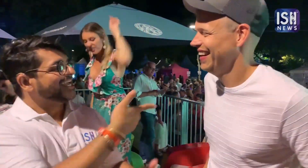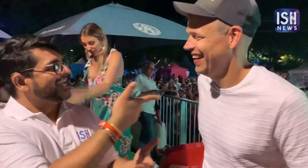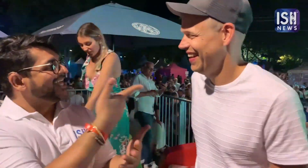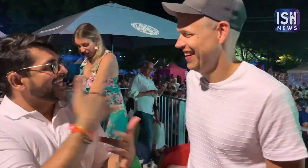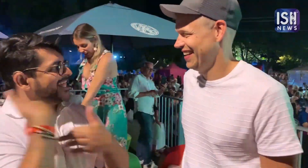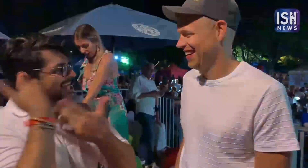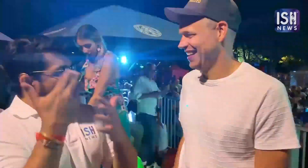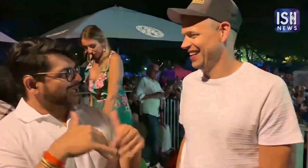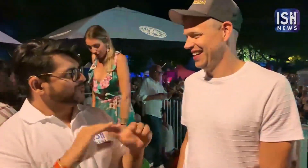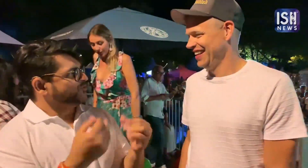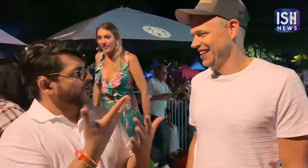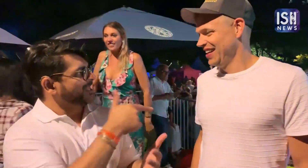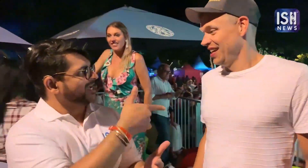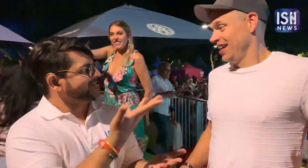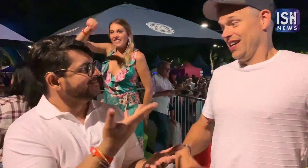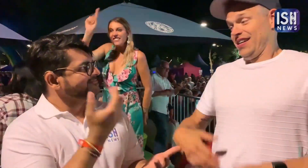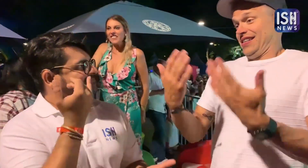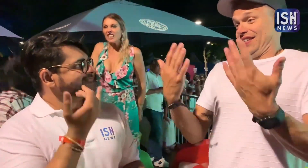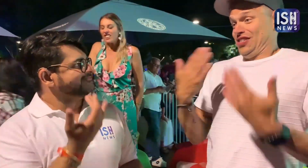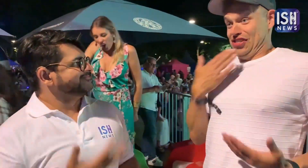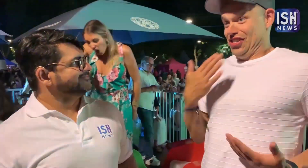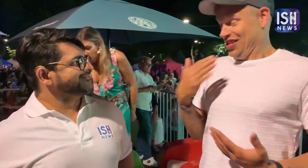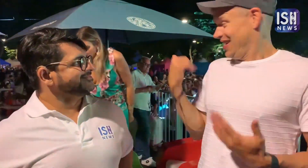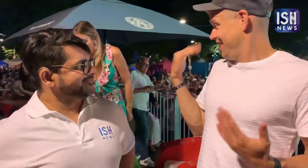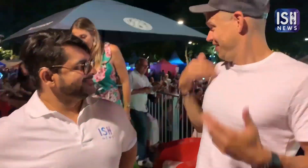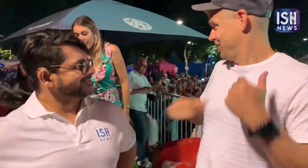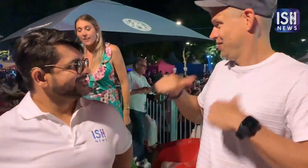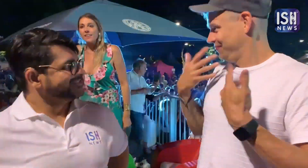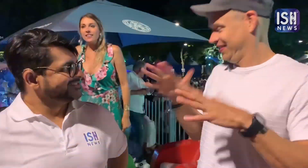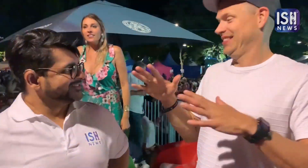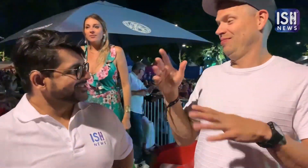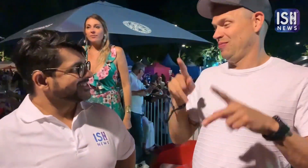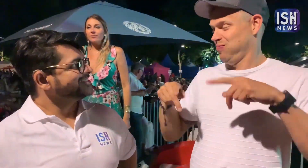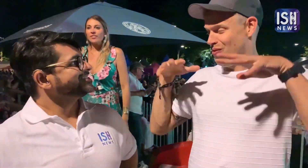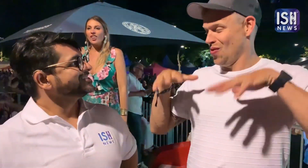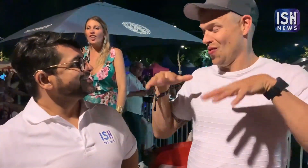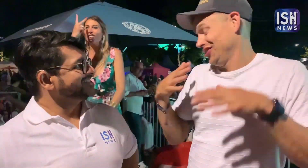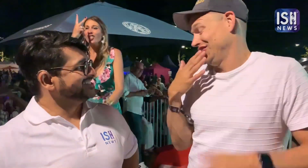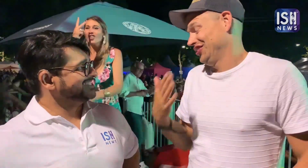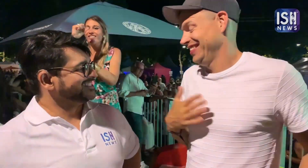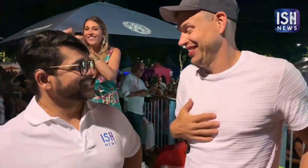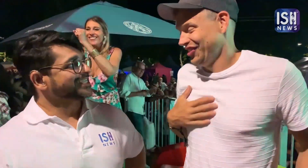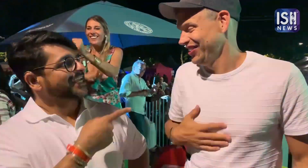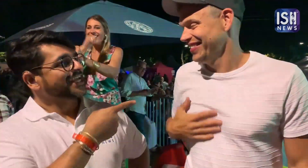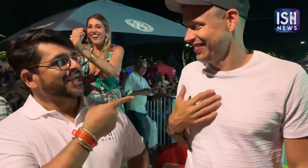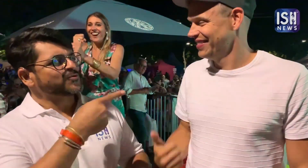How did you start that? Great! I just finished my performance. Now I am enjoying the vibrations.